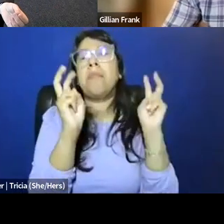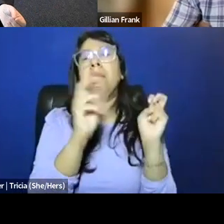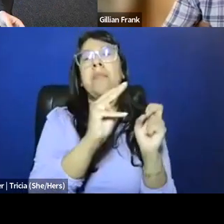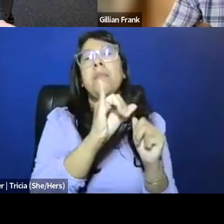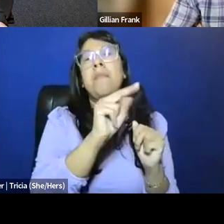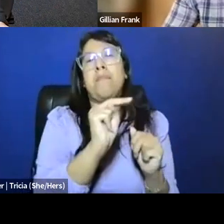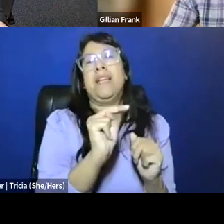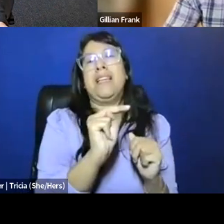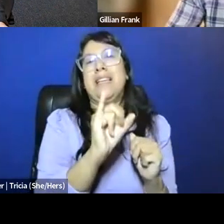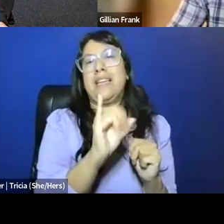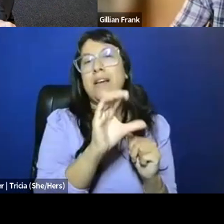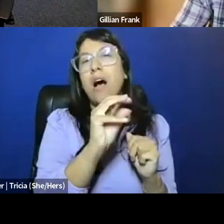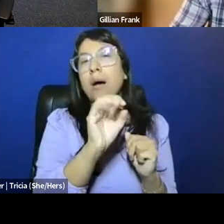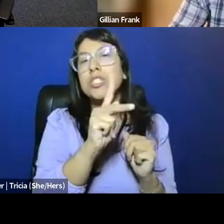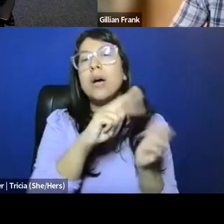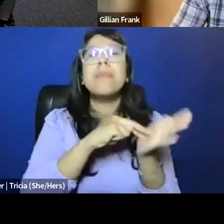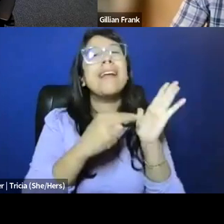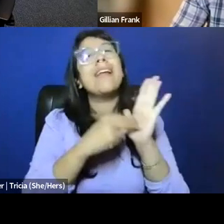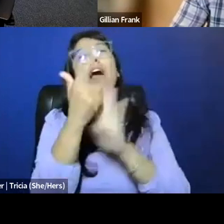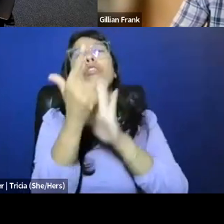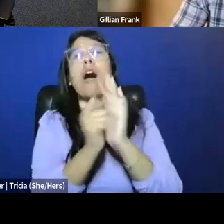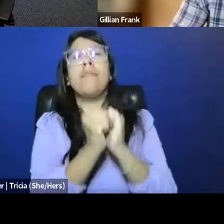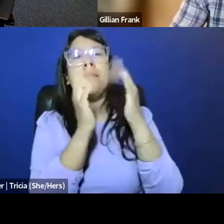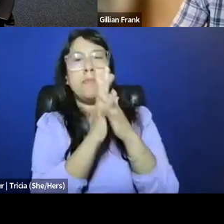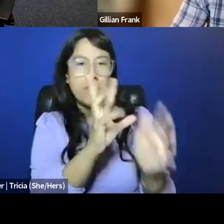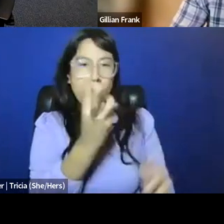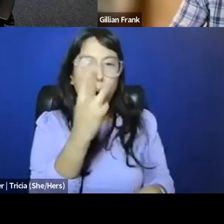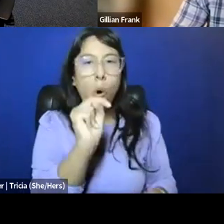on what was happening. So what are we to make of those,